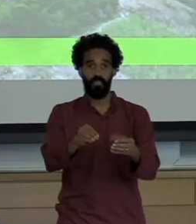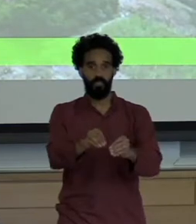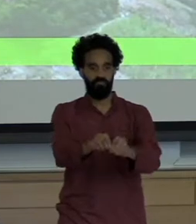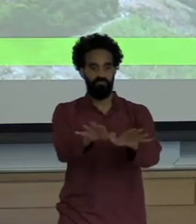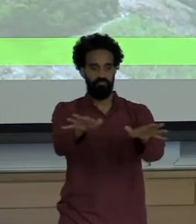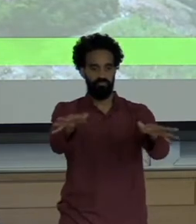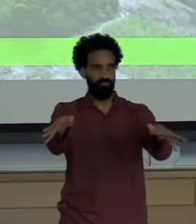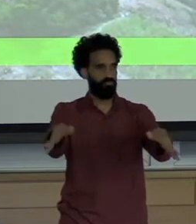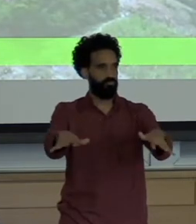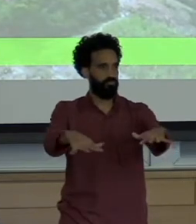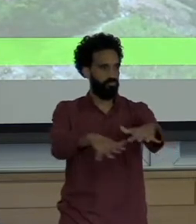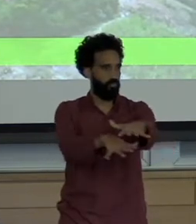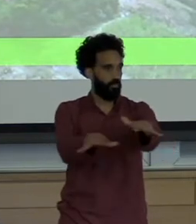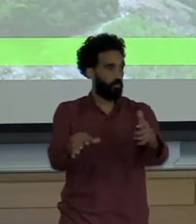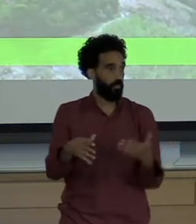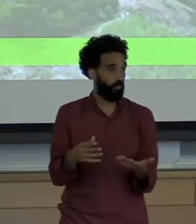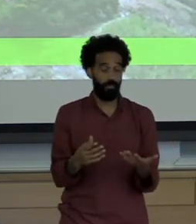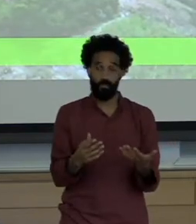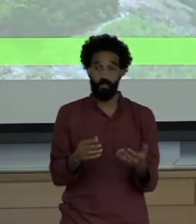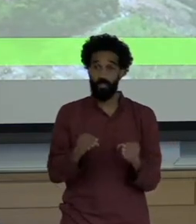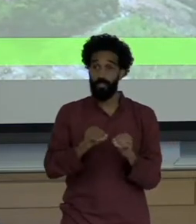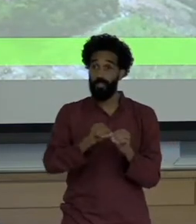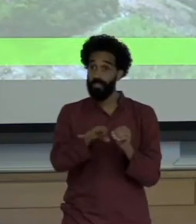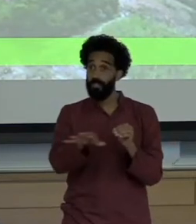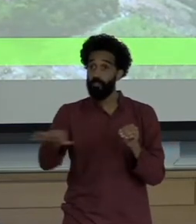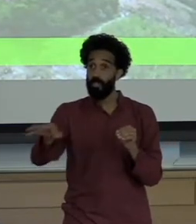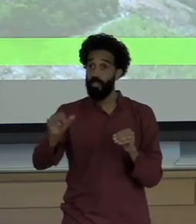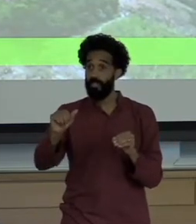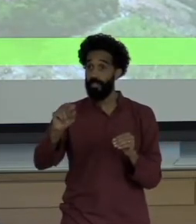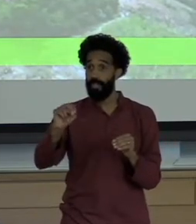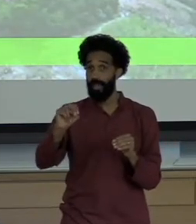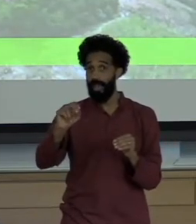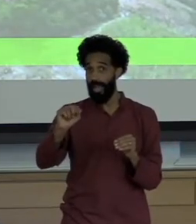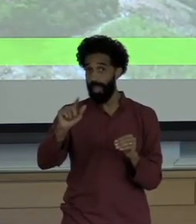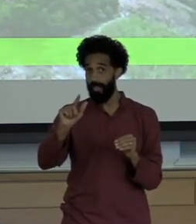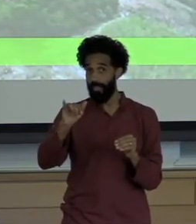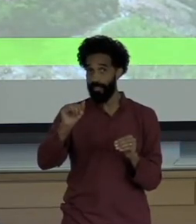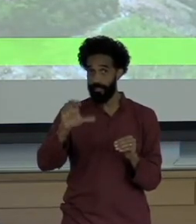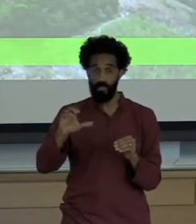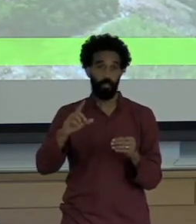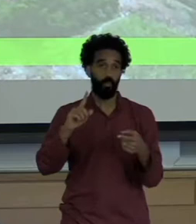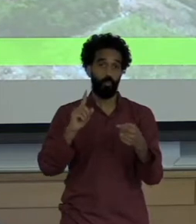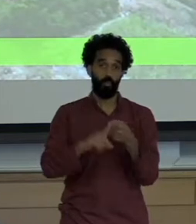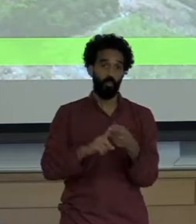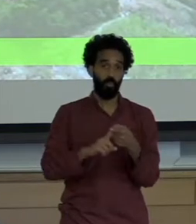It went beyond the Atlantic forest biome into the coastal mangroves and